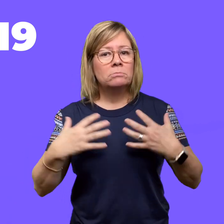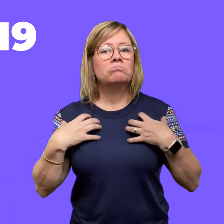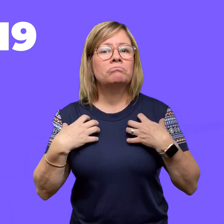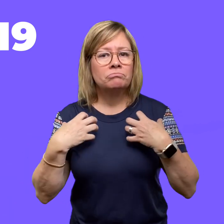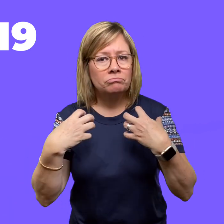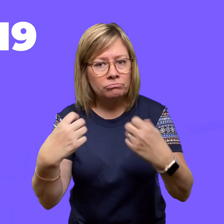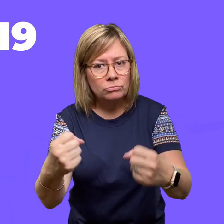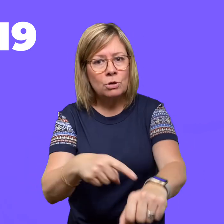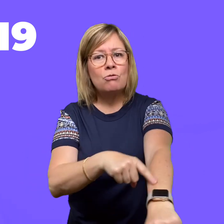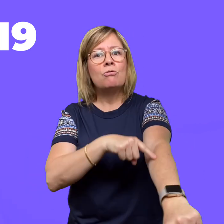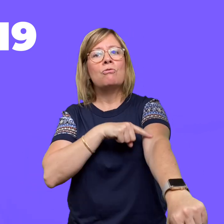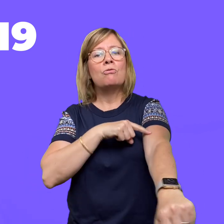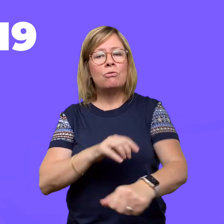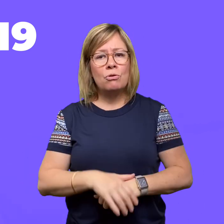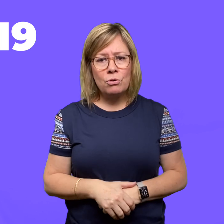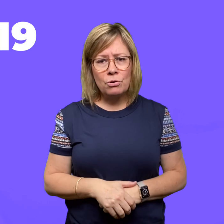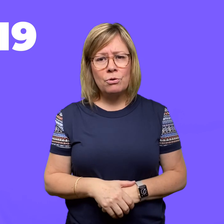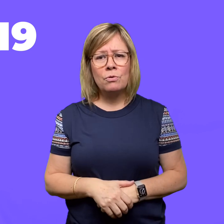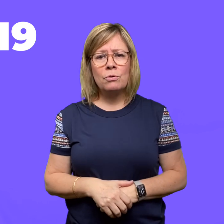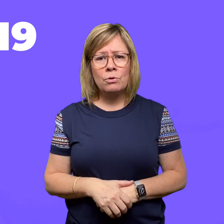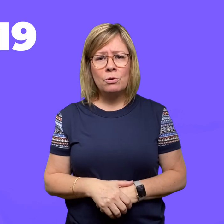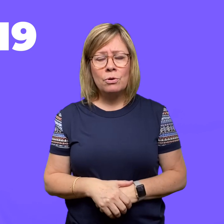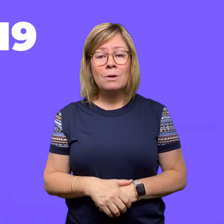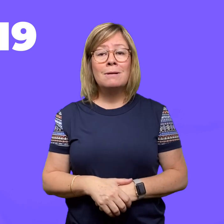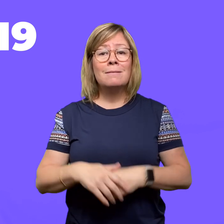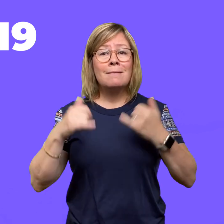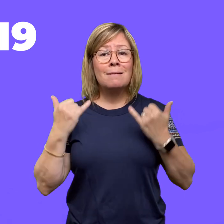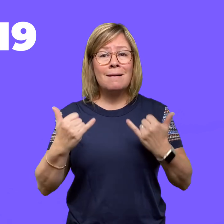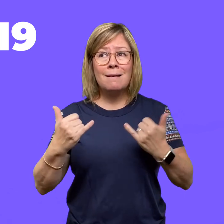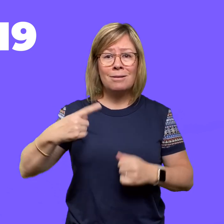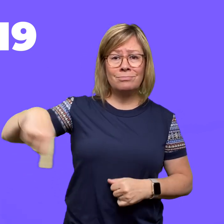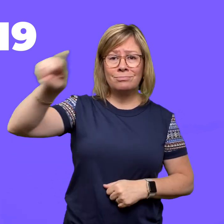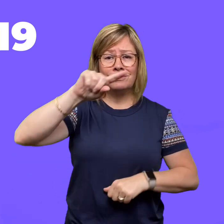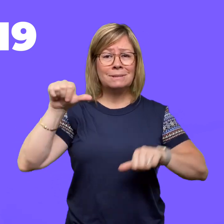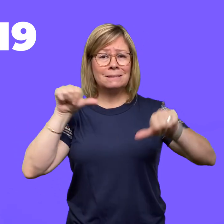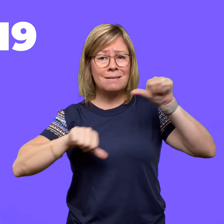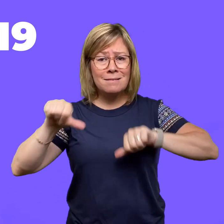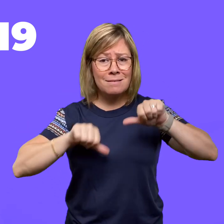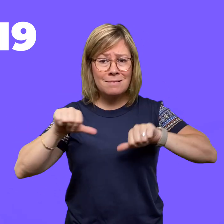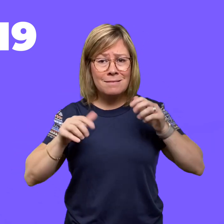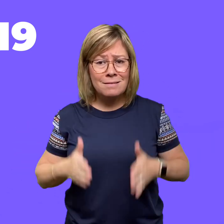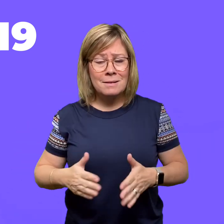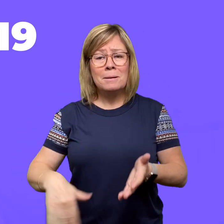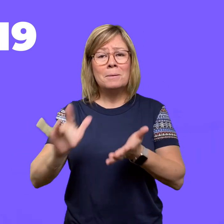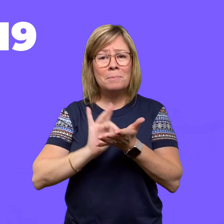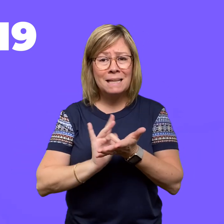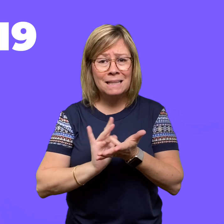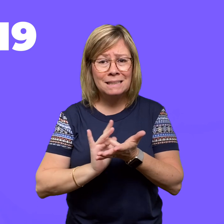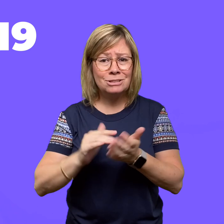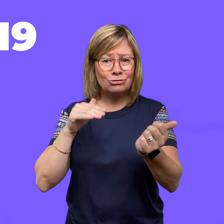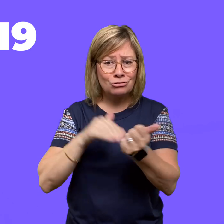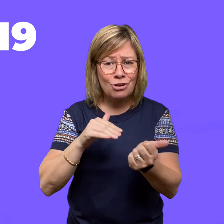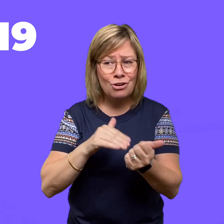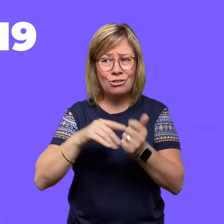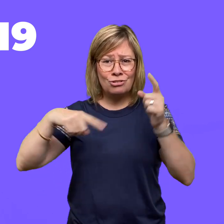Whereas others healed after a long battle. Now scientists, medical doctors